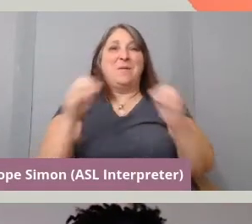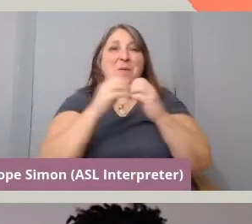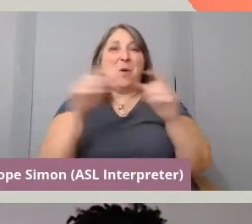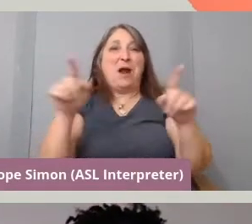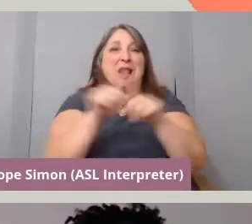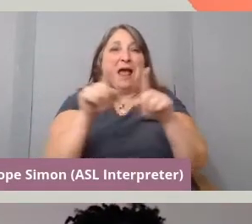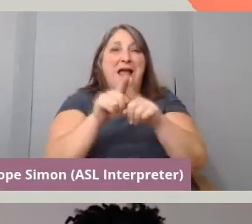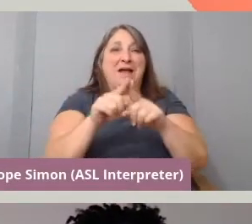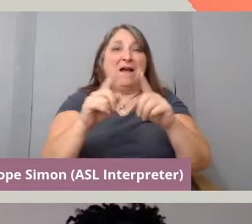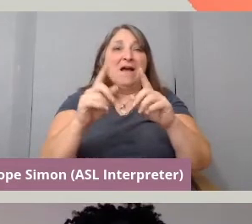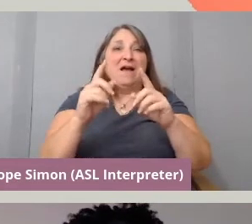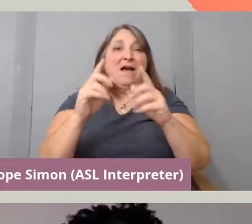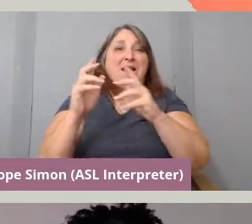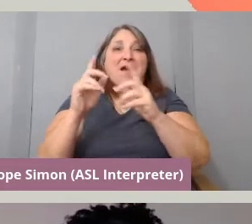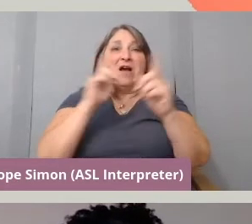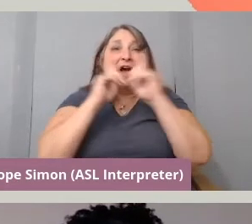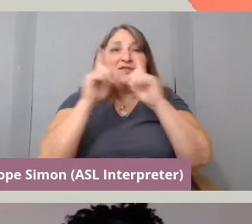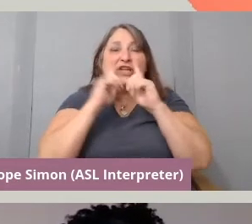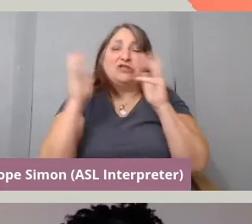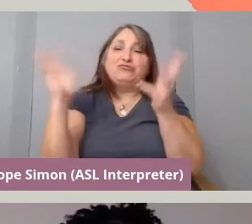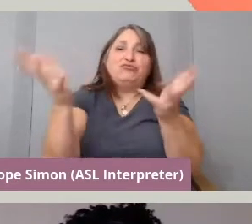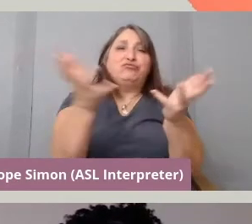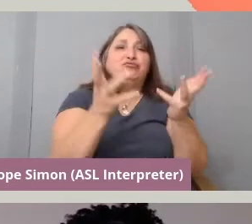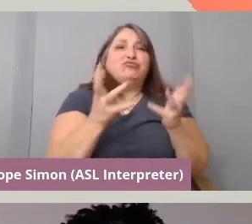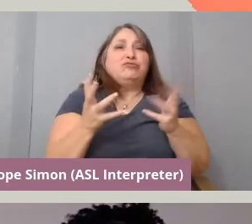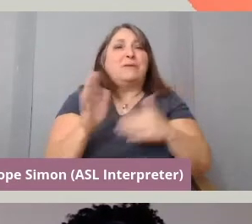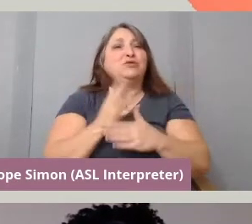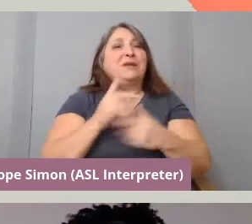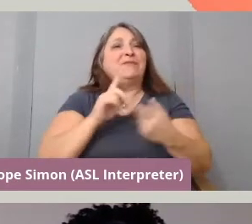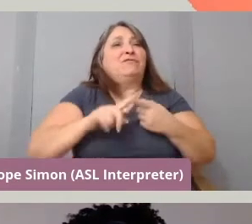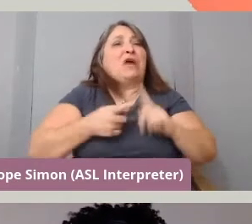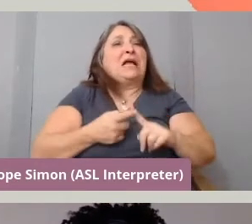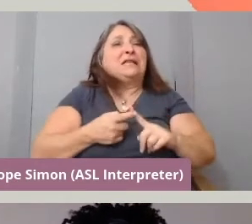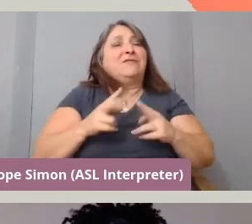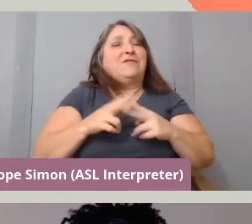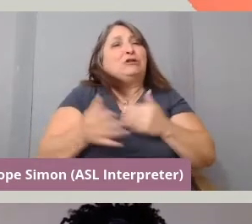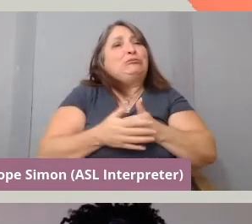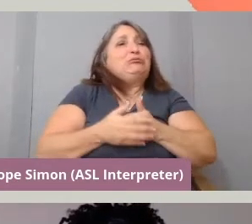maybe between friends, intimate without being intrusive.